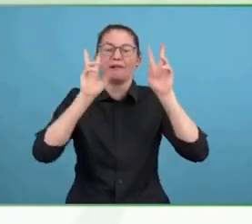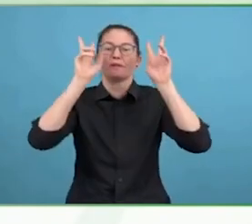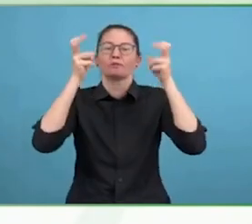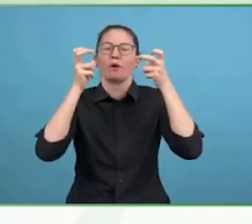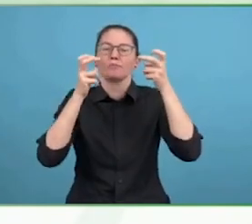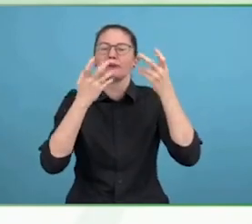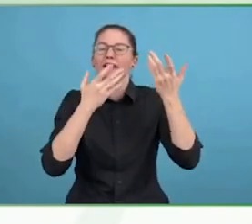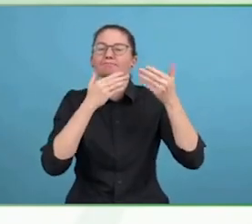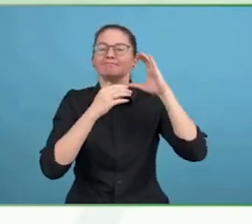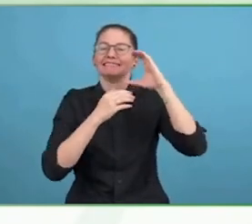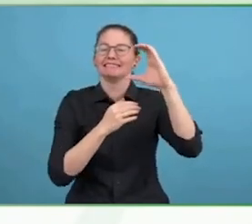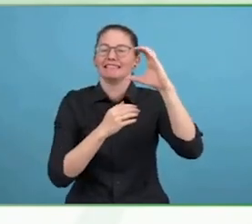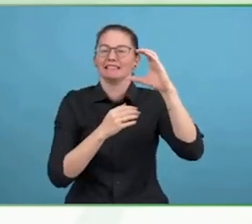concealer to hide the jetlag.